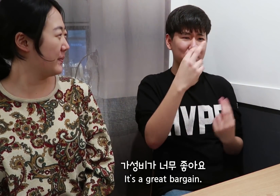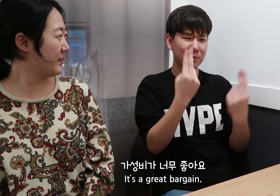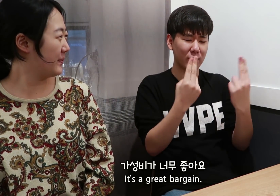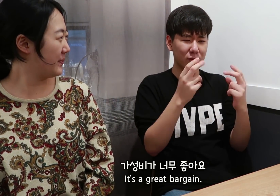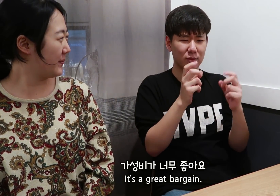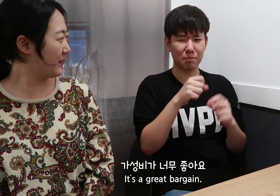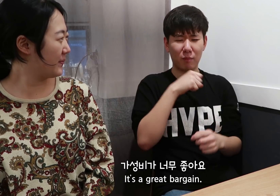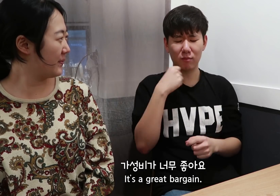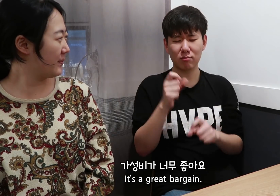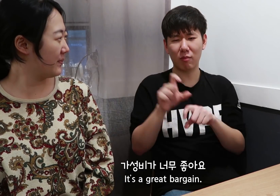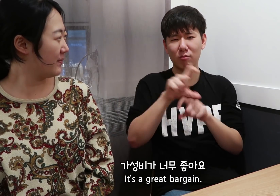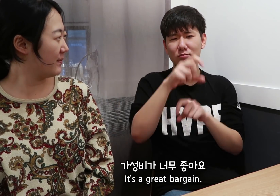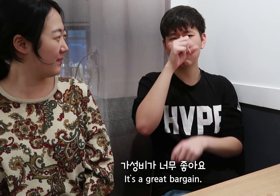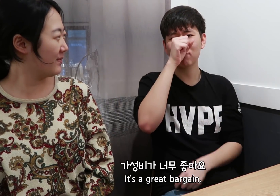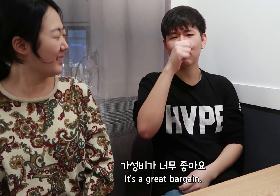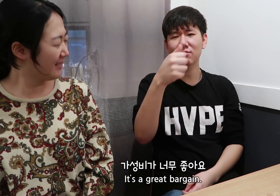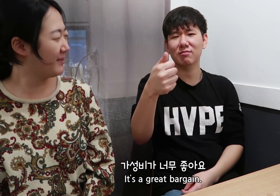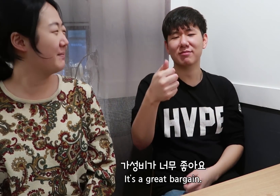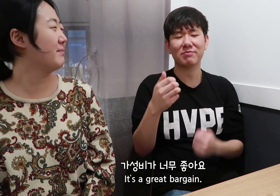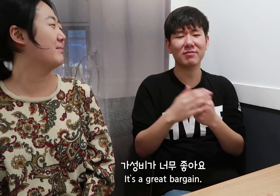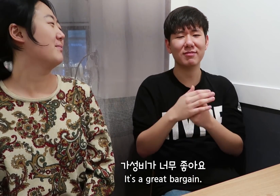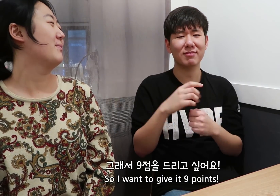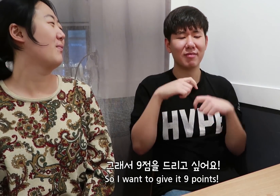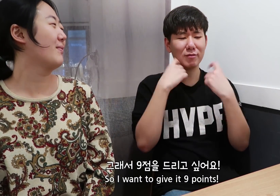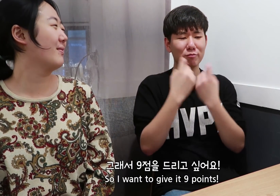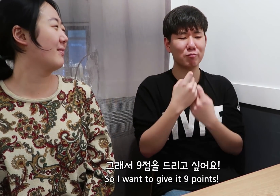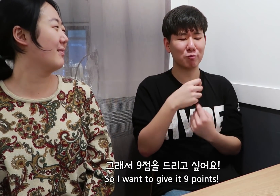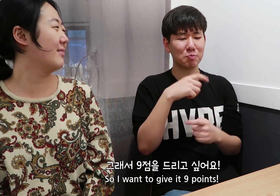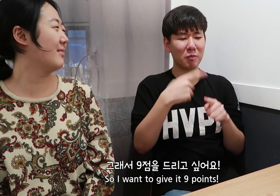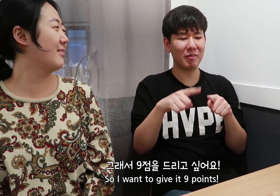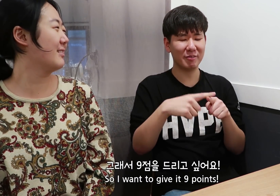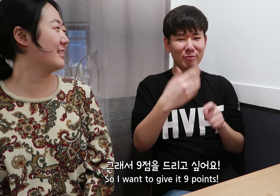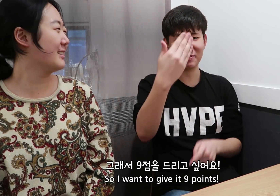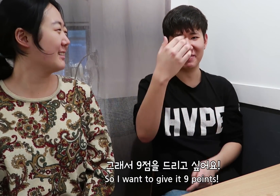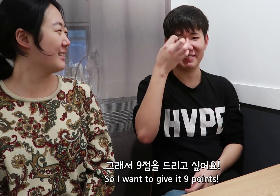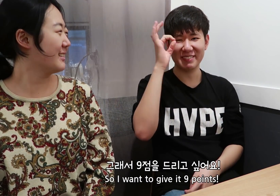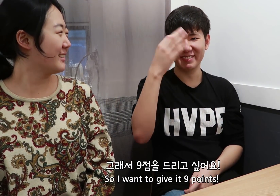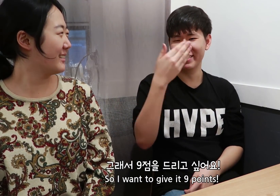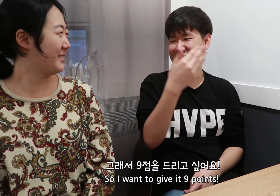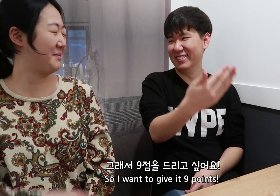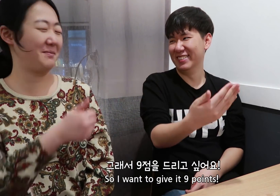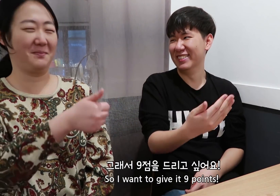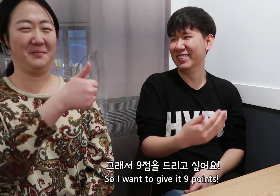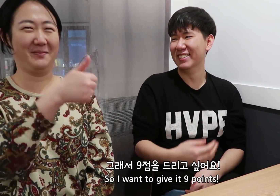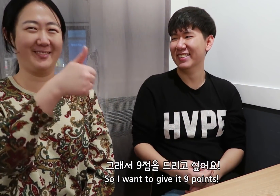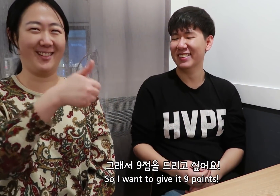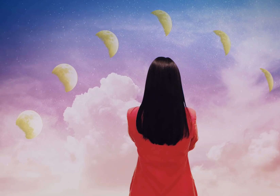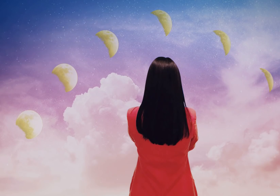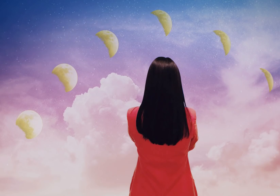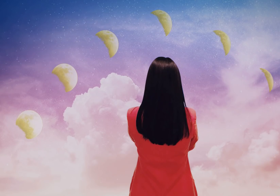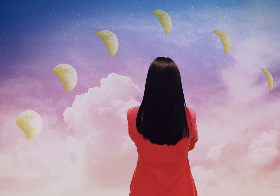It’s cheap. It’s a great bargain. So I want to give it 9 points!